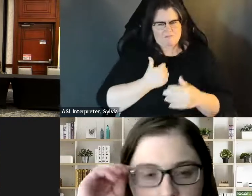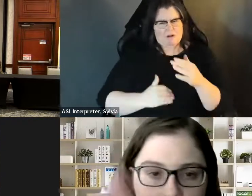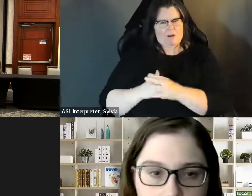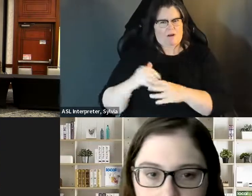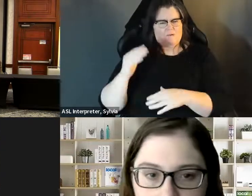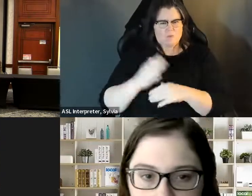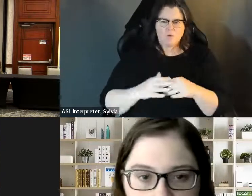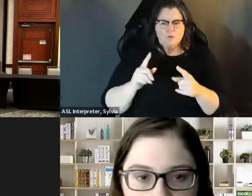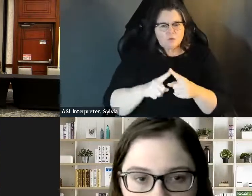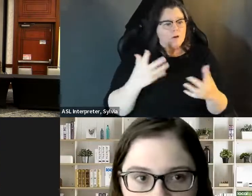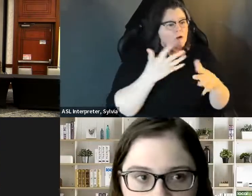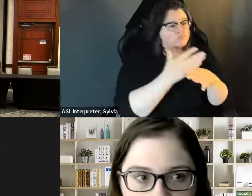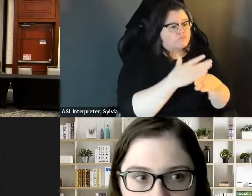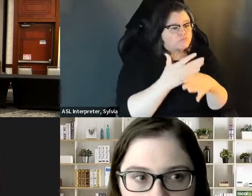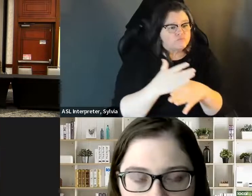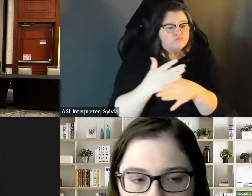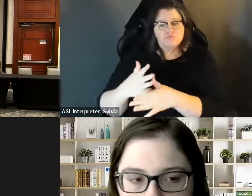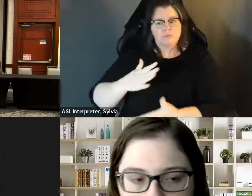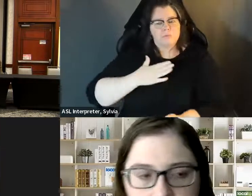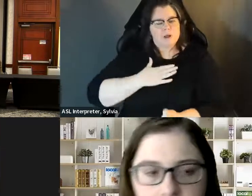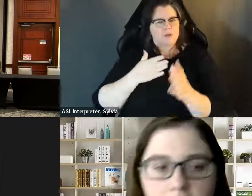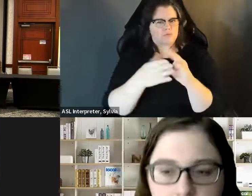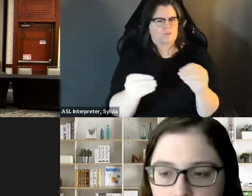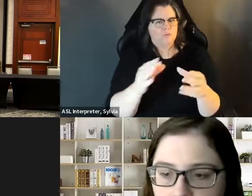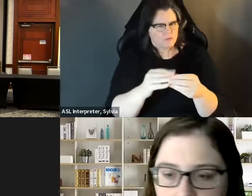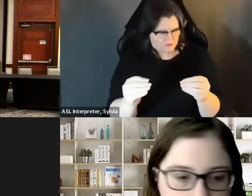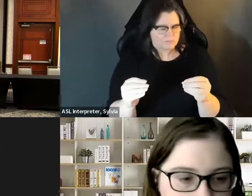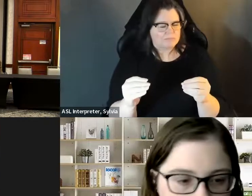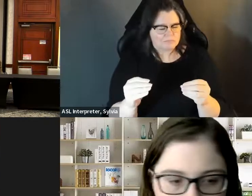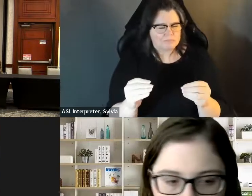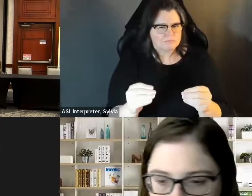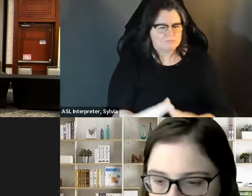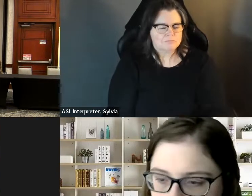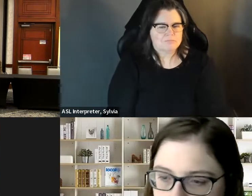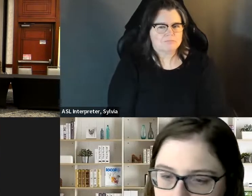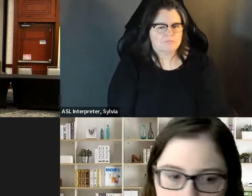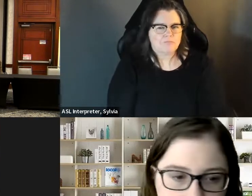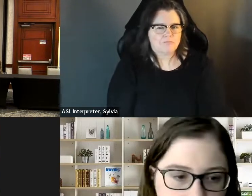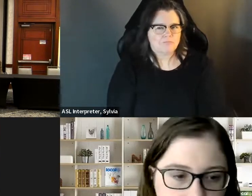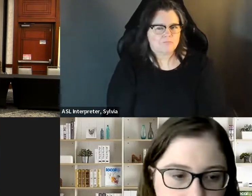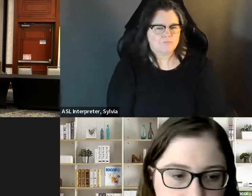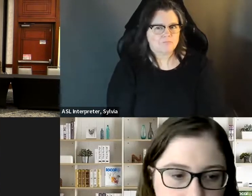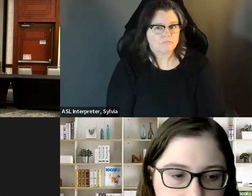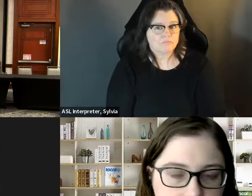Talking about this and being open as much as you are comfortable sharing that, so that it becomes much more normalized that people with disabilities are running for